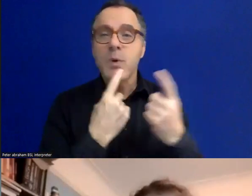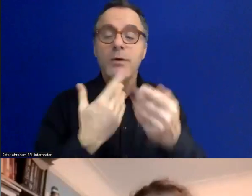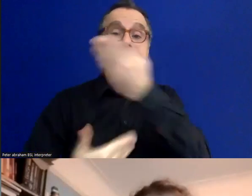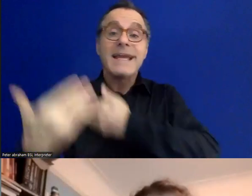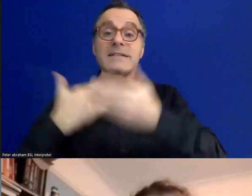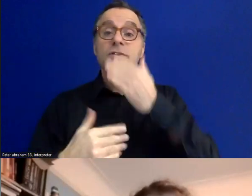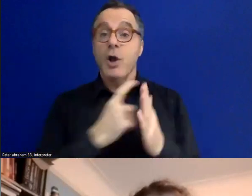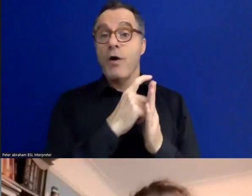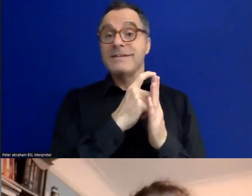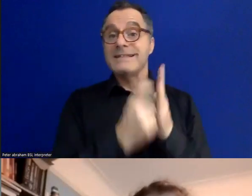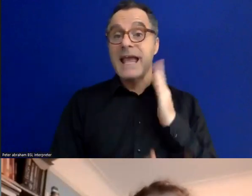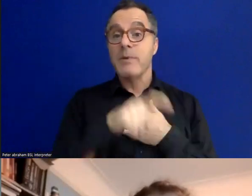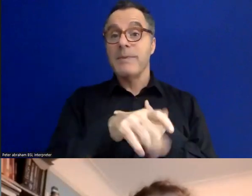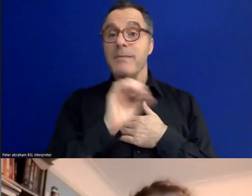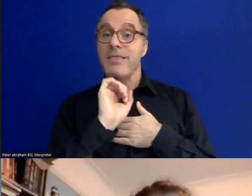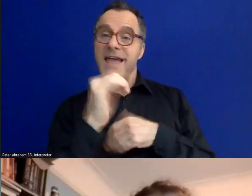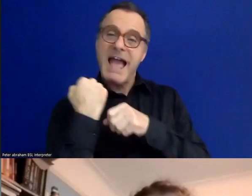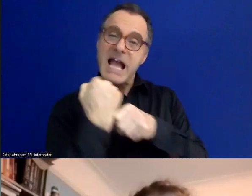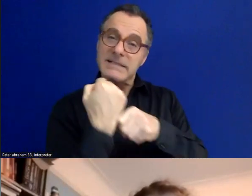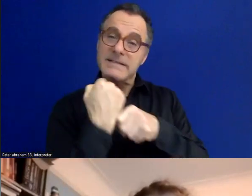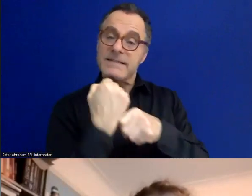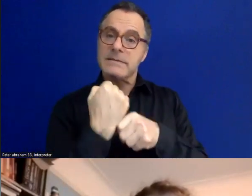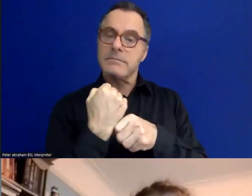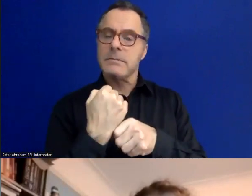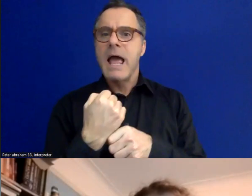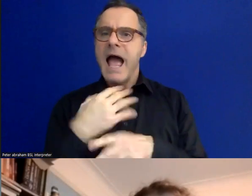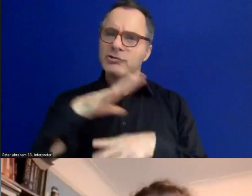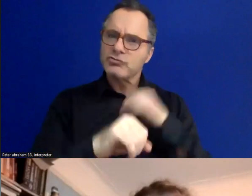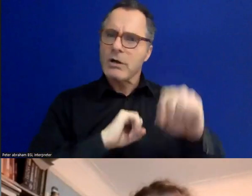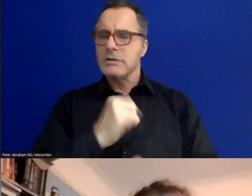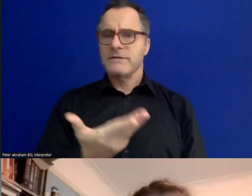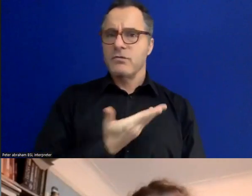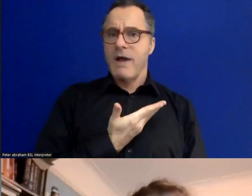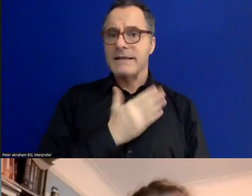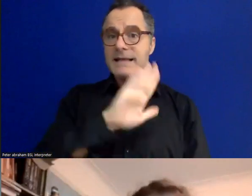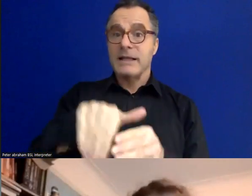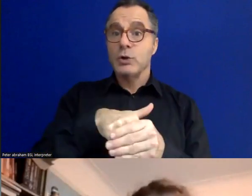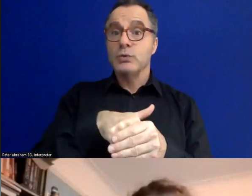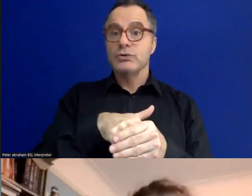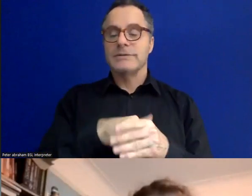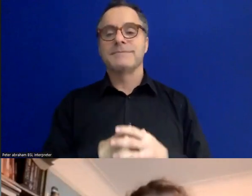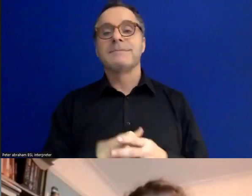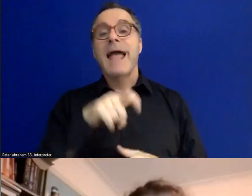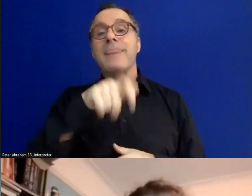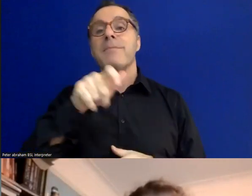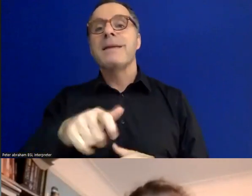people's activism and on-going fights for rights and inclusion at the People's History Museum. So,